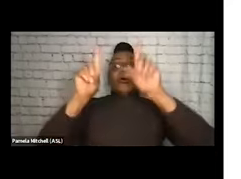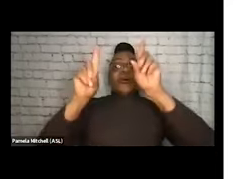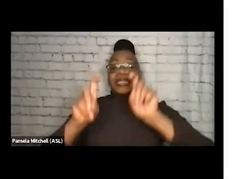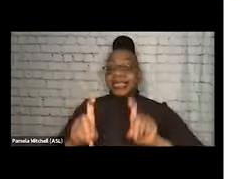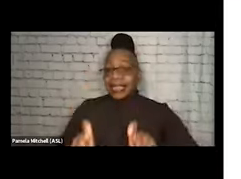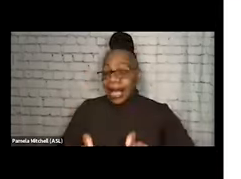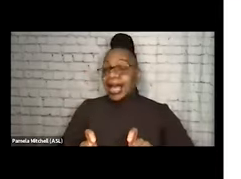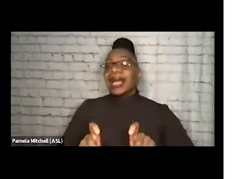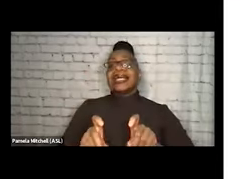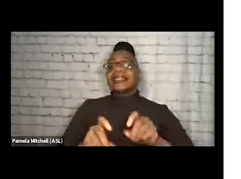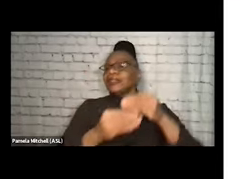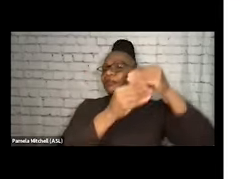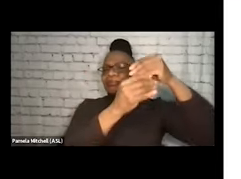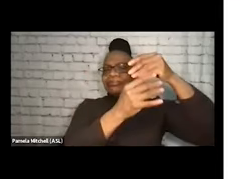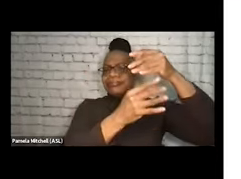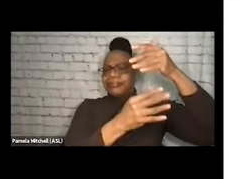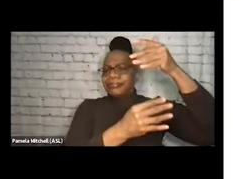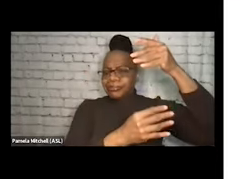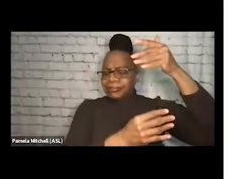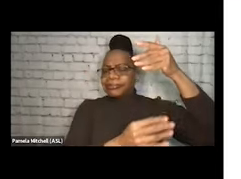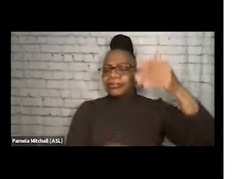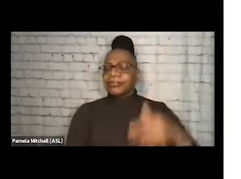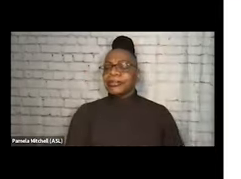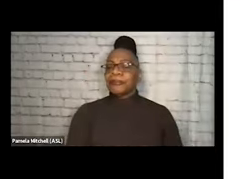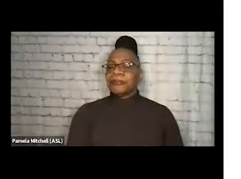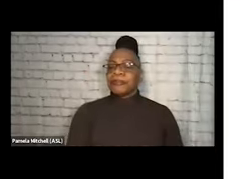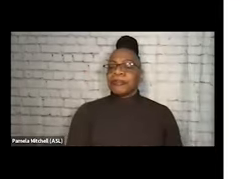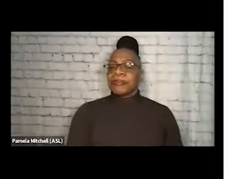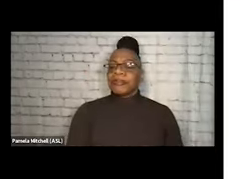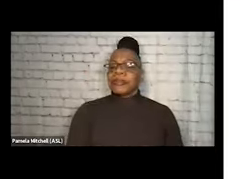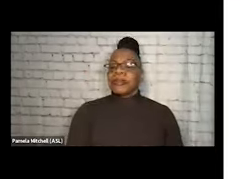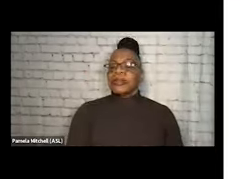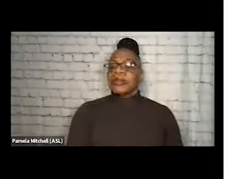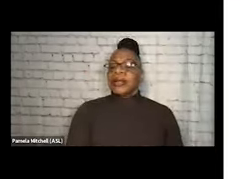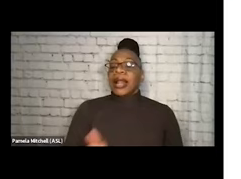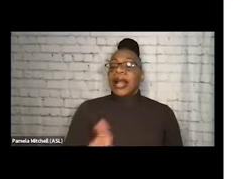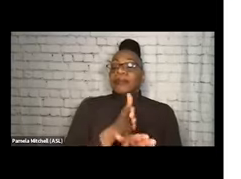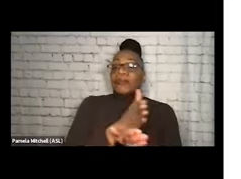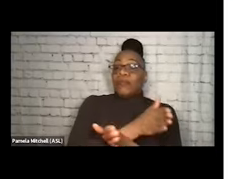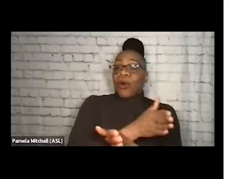fentanyl test strip distribution, prior to that being, like, something you could get for free in Massachusetts,